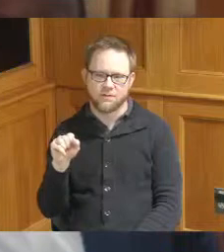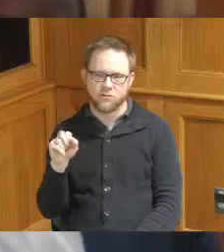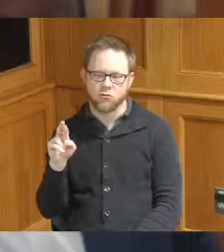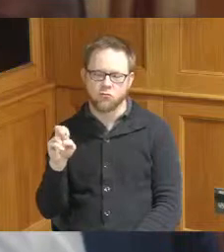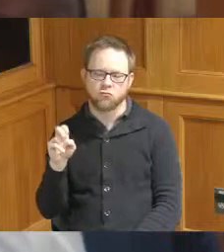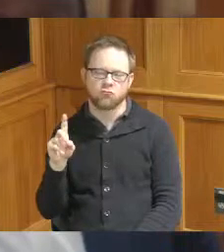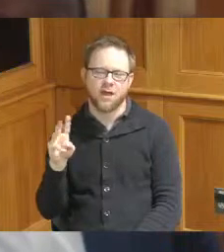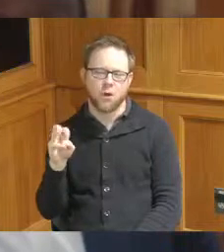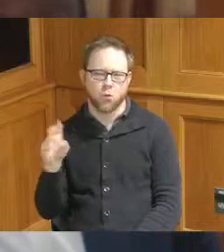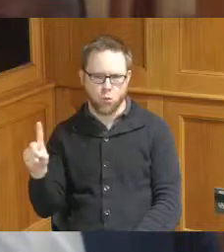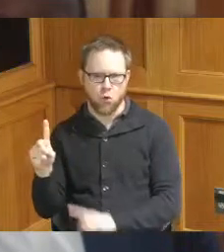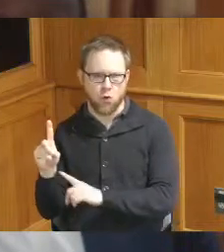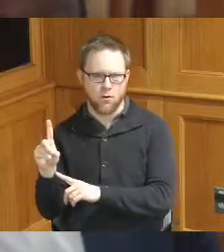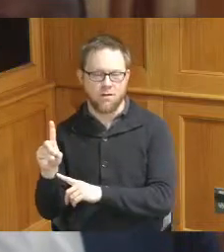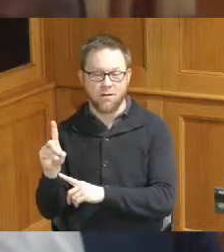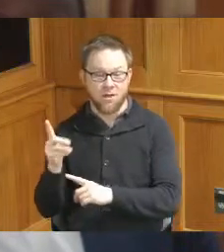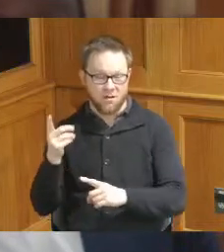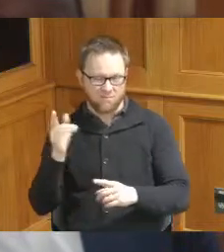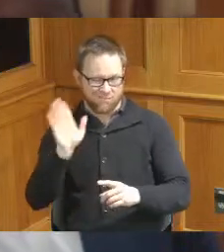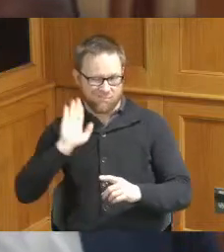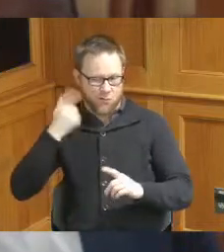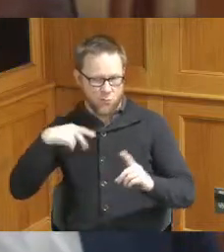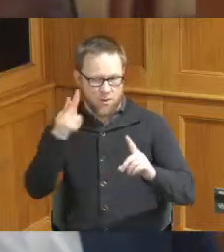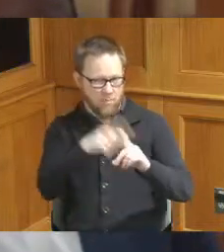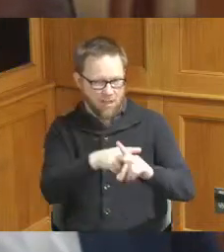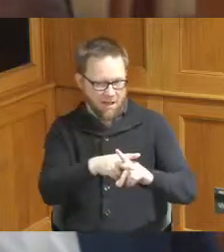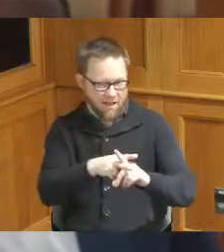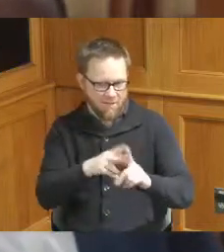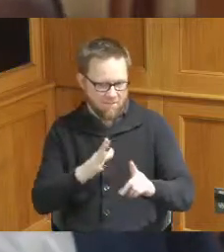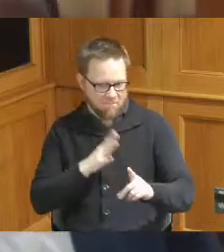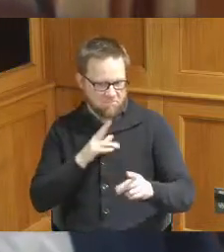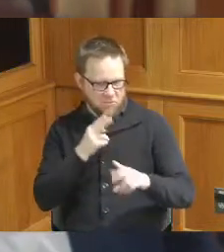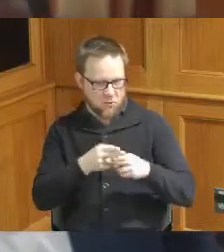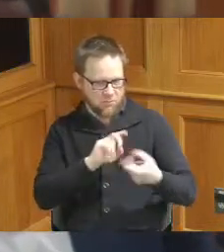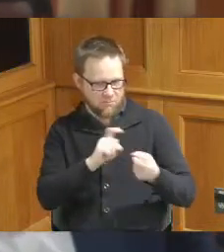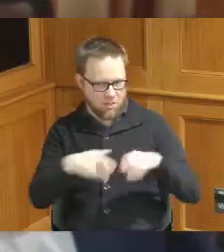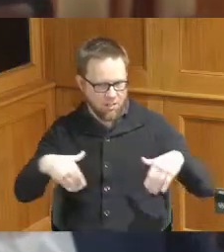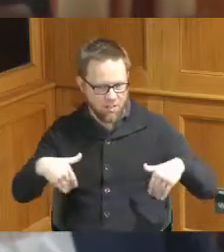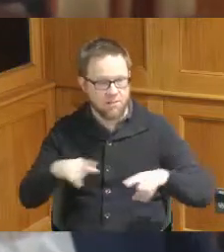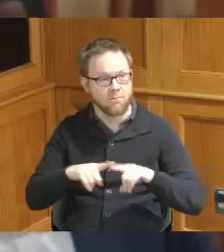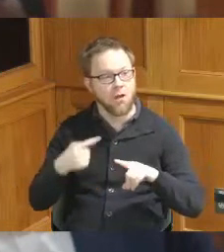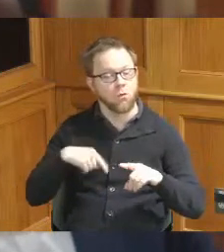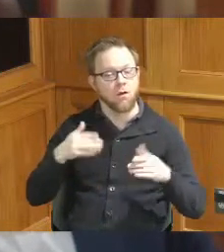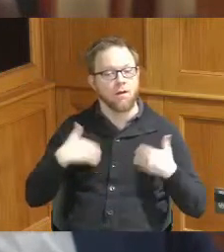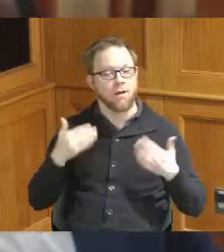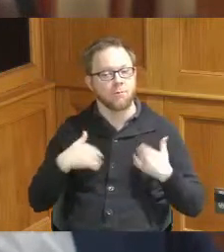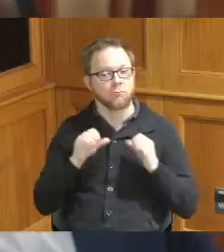applied we probably weren't official so but we're very happy to continue to offer our construction